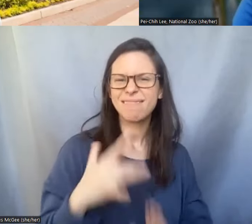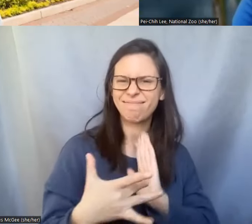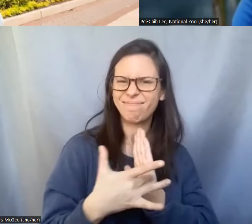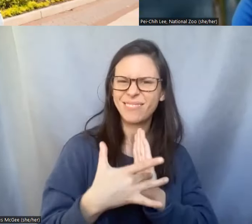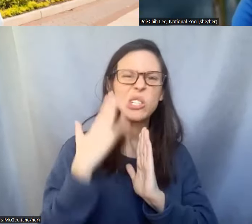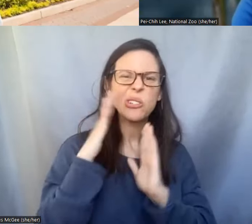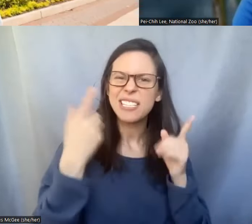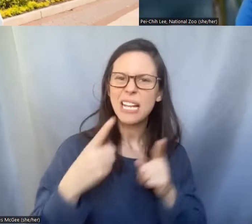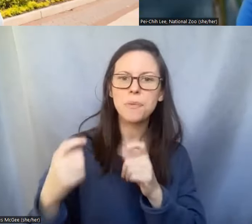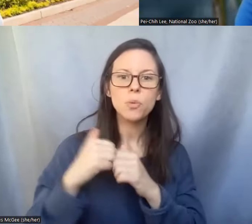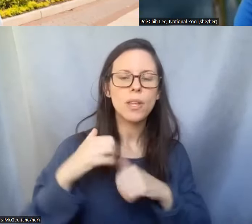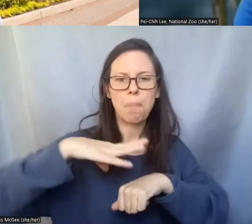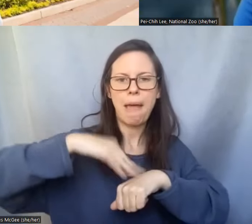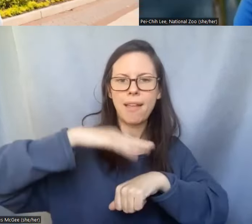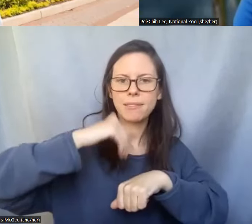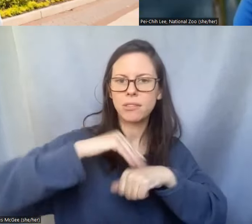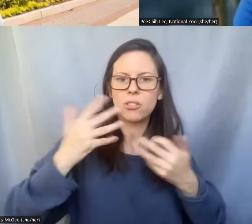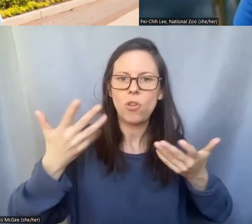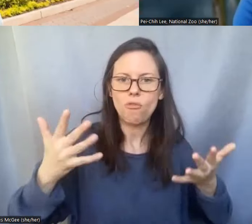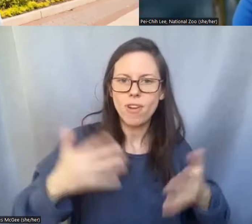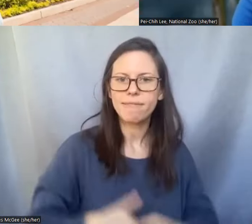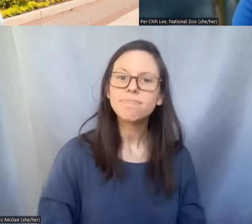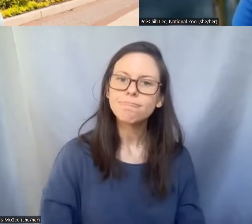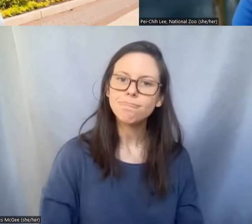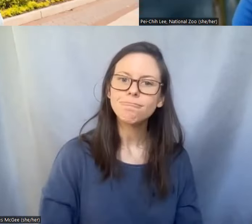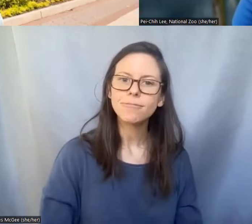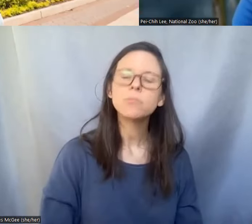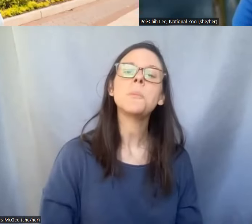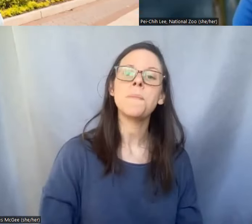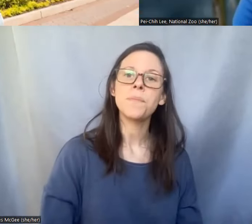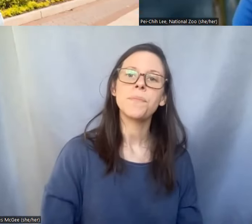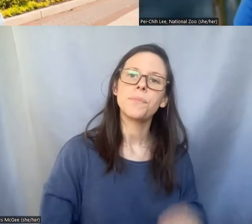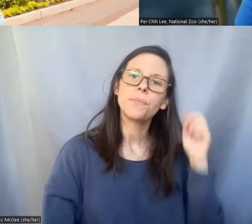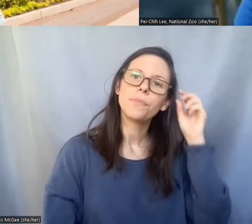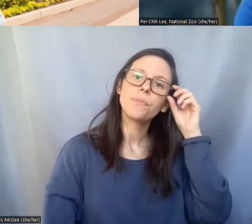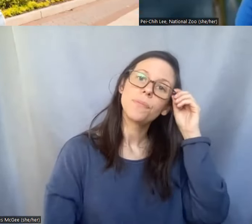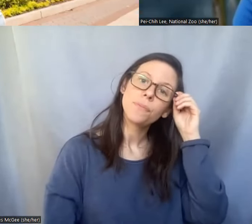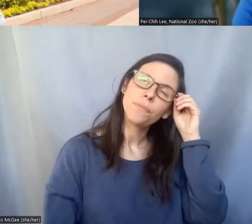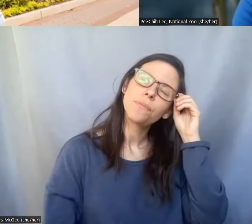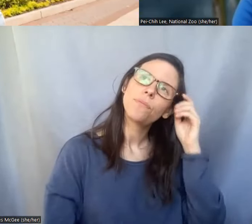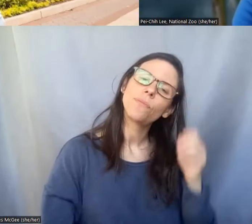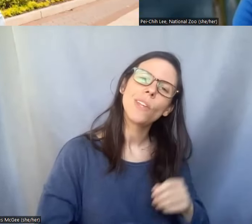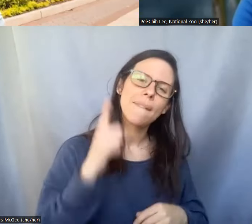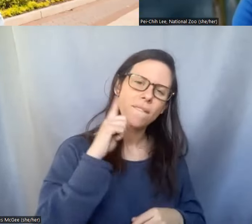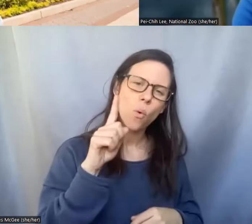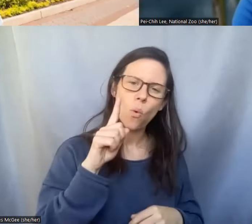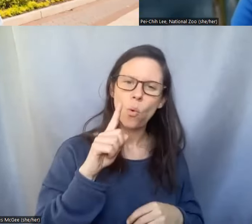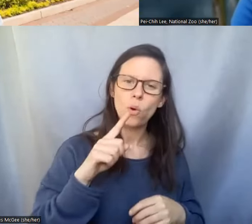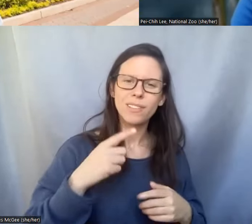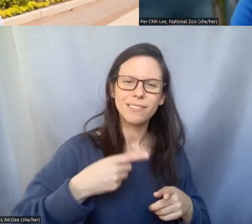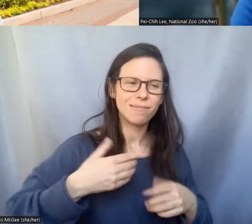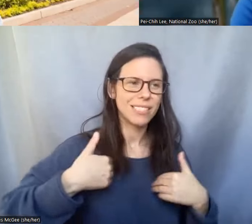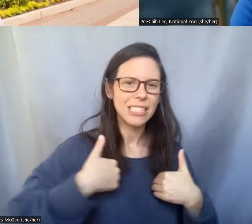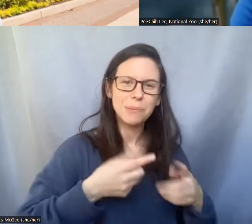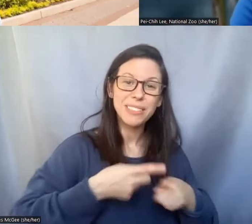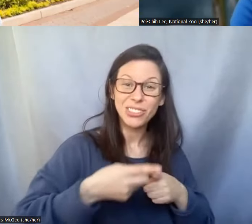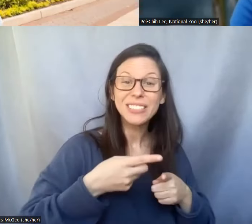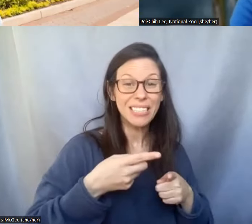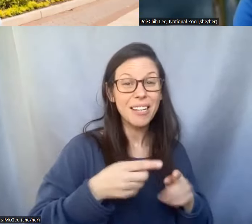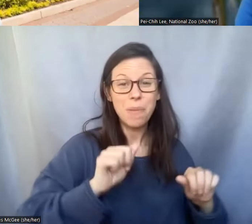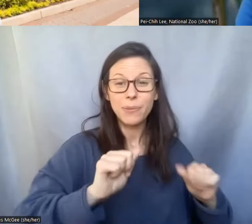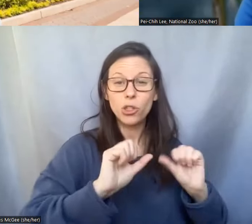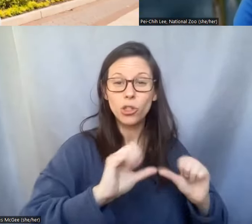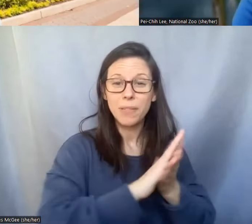animals already and when it comes to endangered species I think it's important to know it's